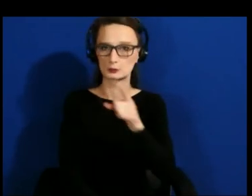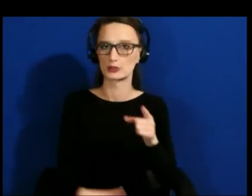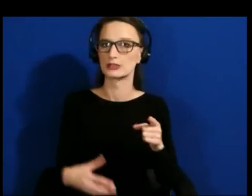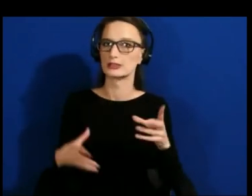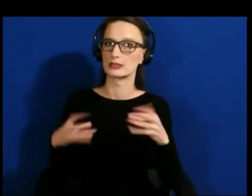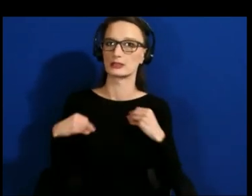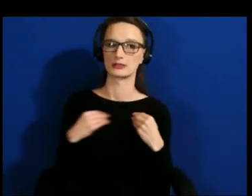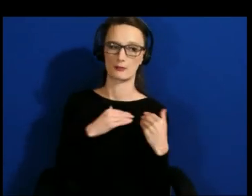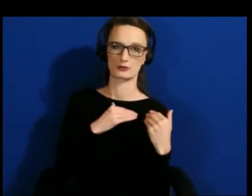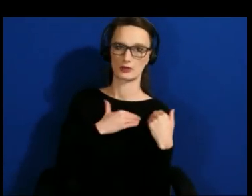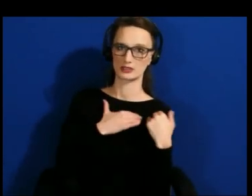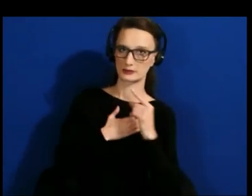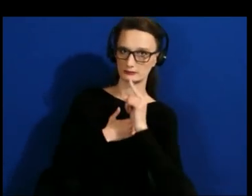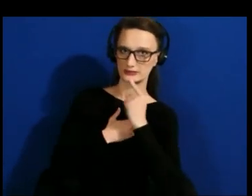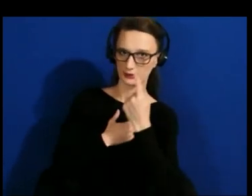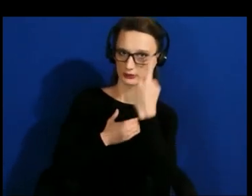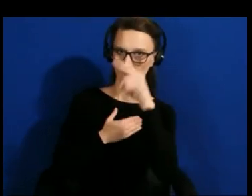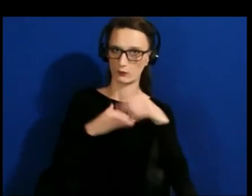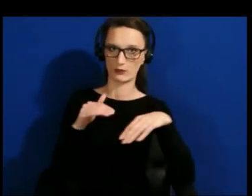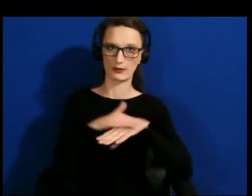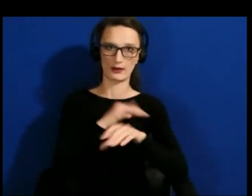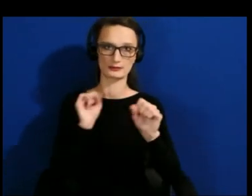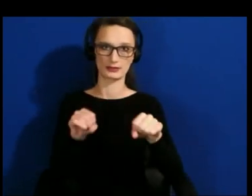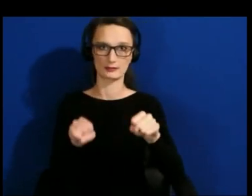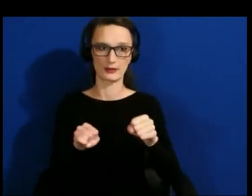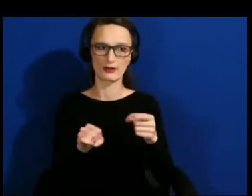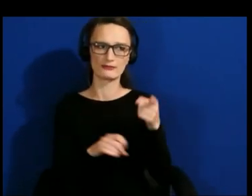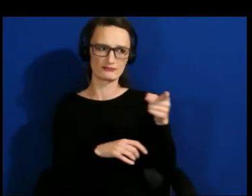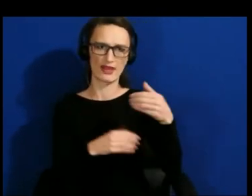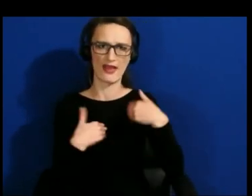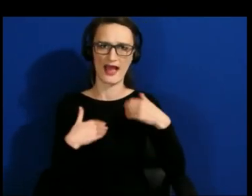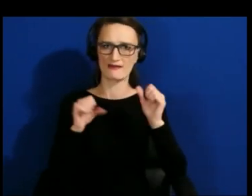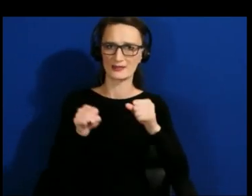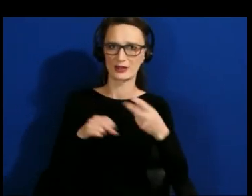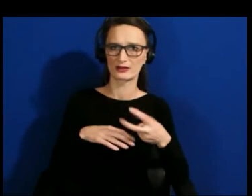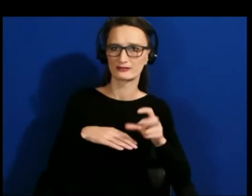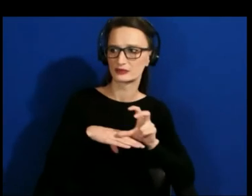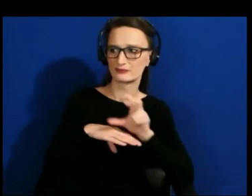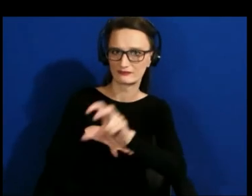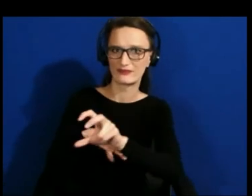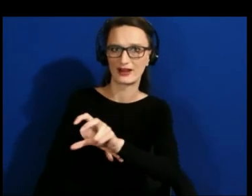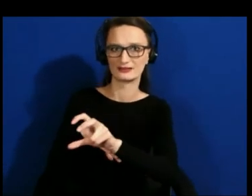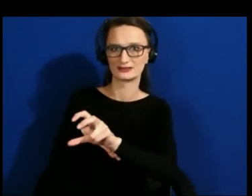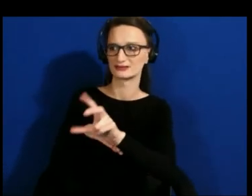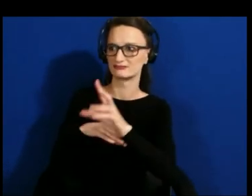they can invest and scale out access to billions of people as opposed to putting